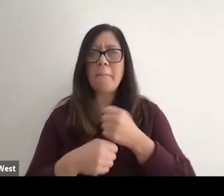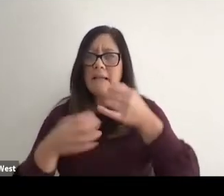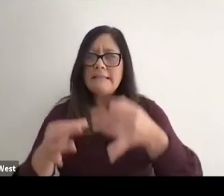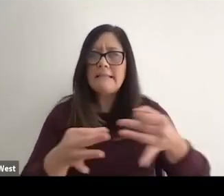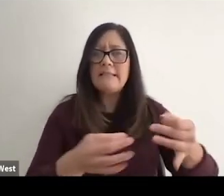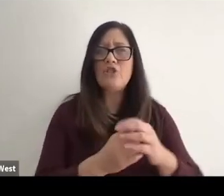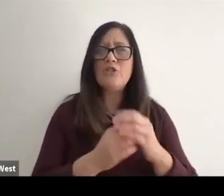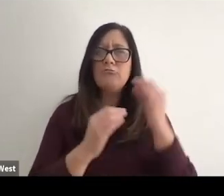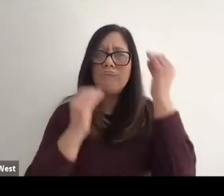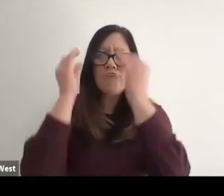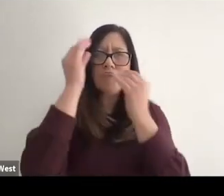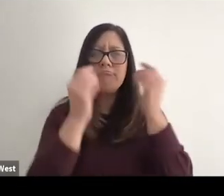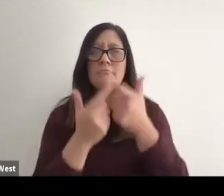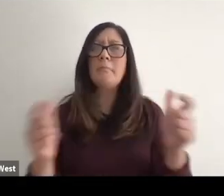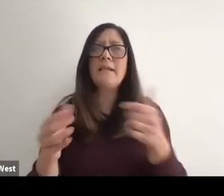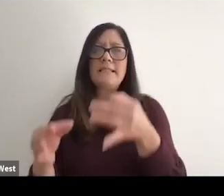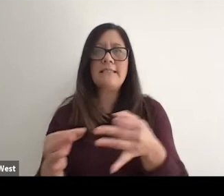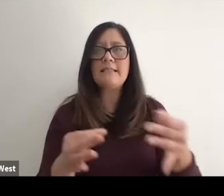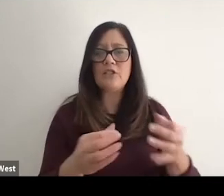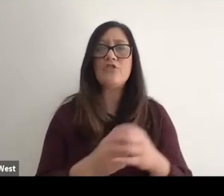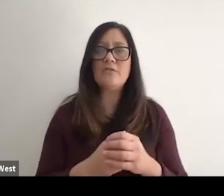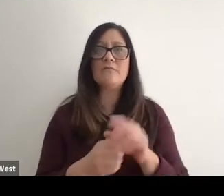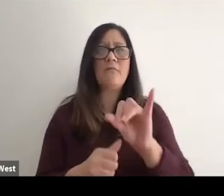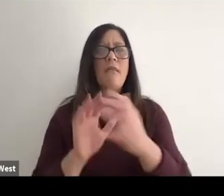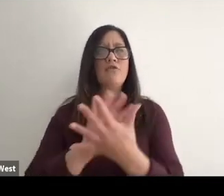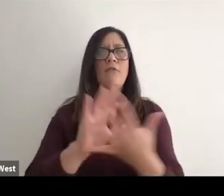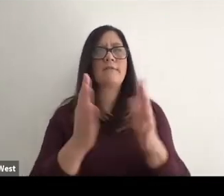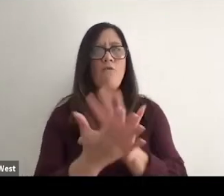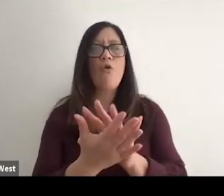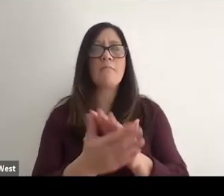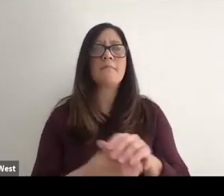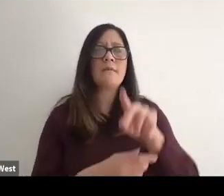When we contemplate some of the big decisions that have really been transformative to the